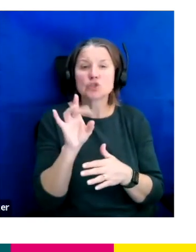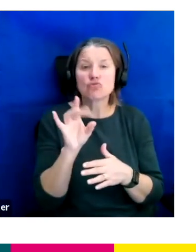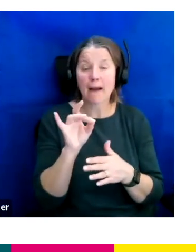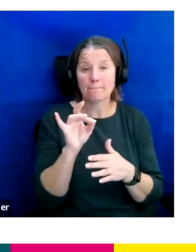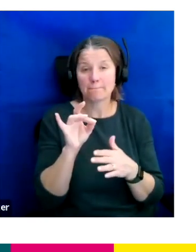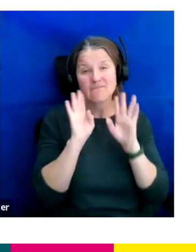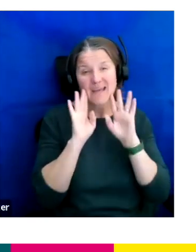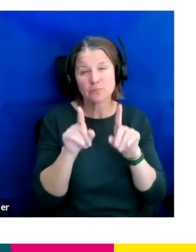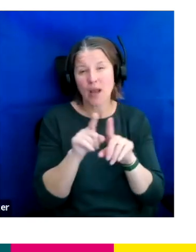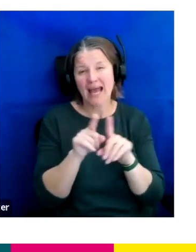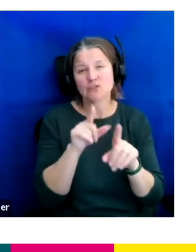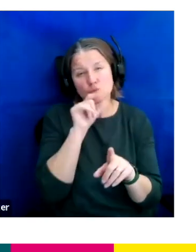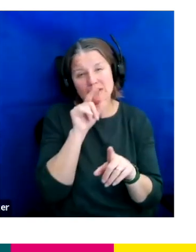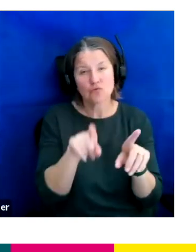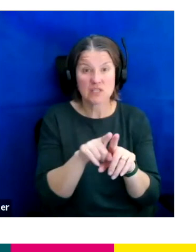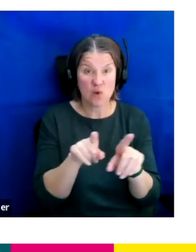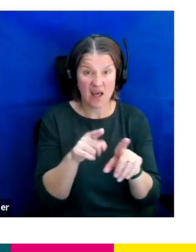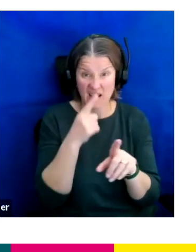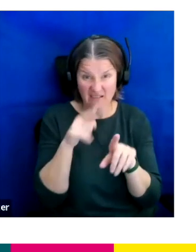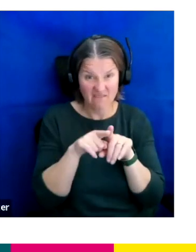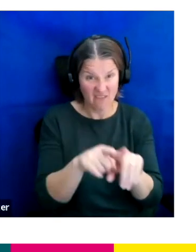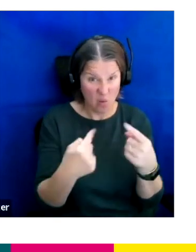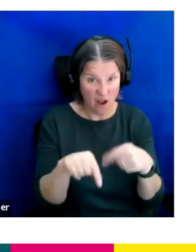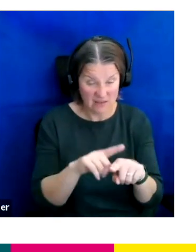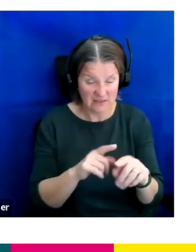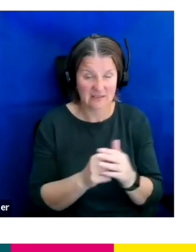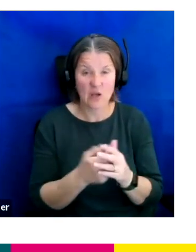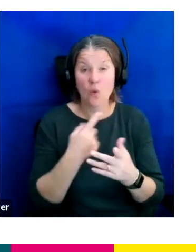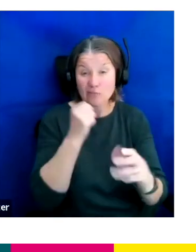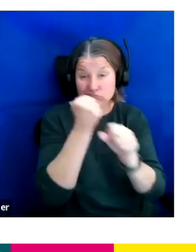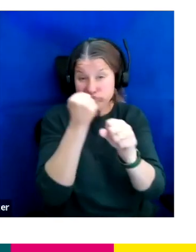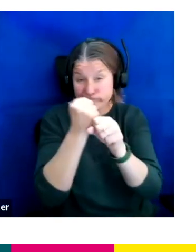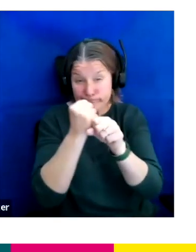So do give us a follow because there is where we advertise lots of roles and again just